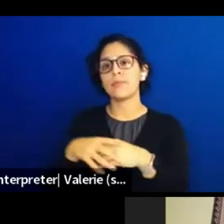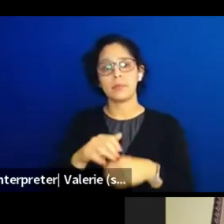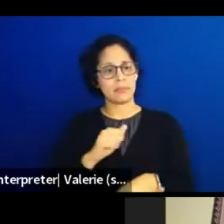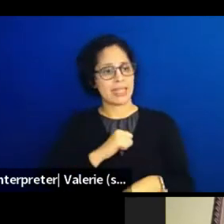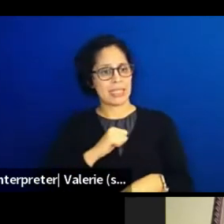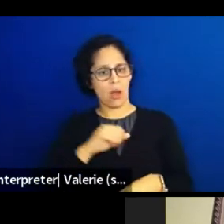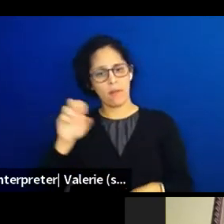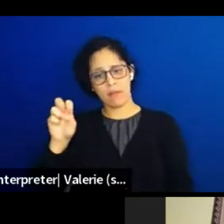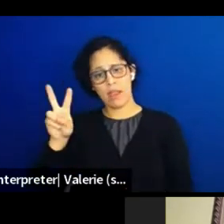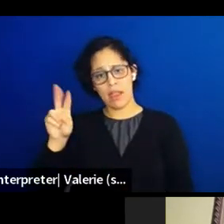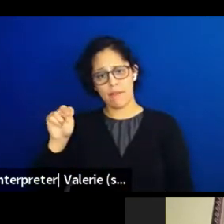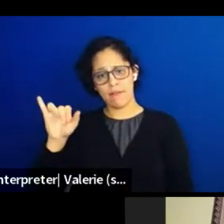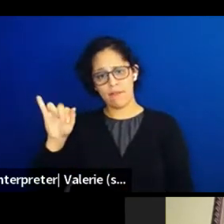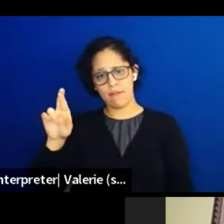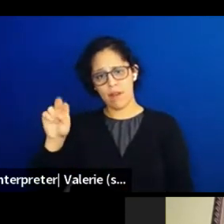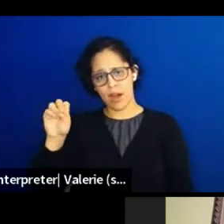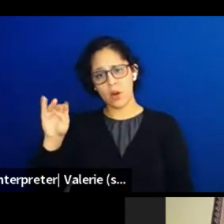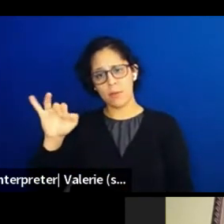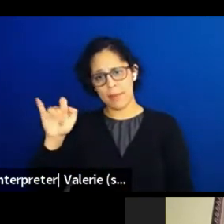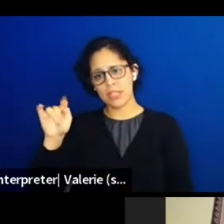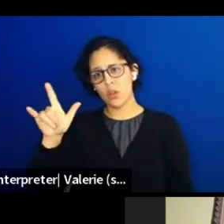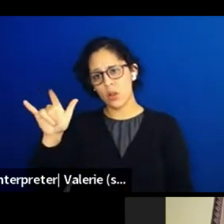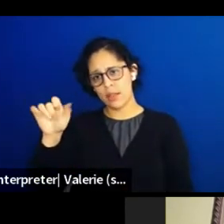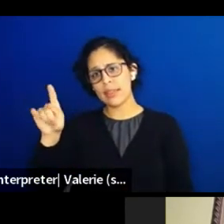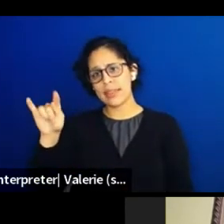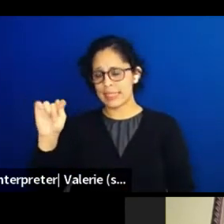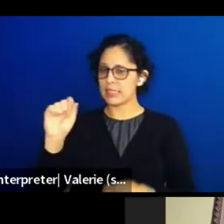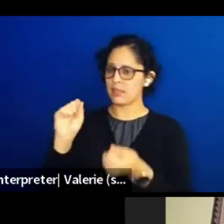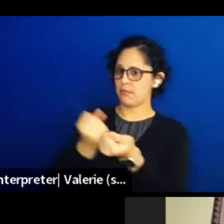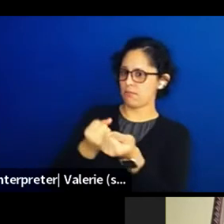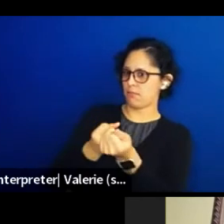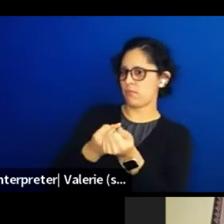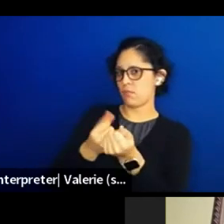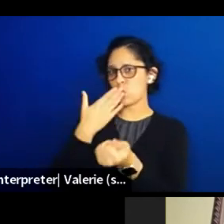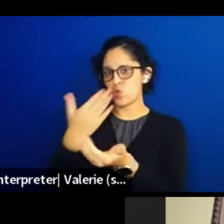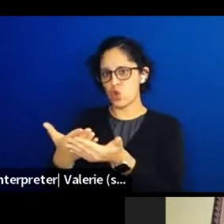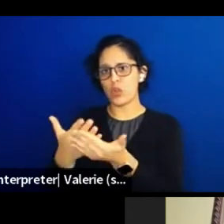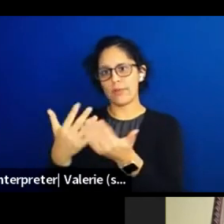is very foundational to support multiple species out here.